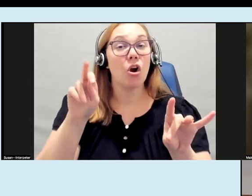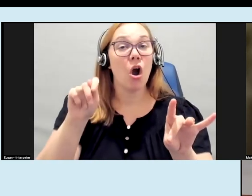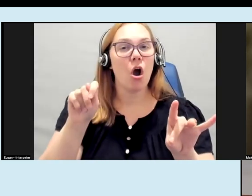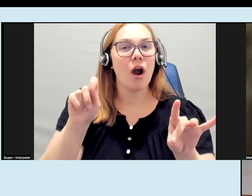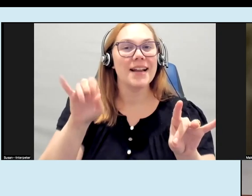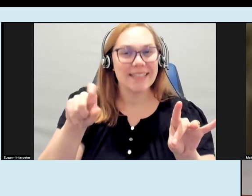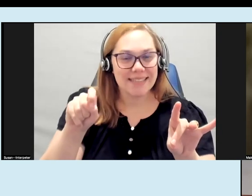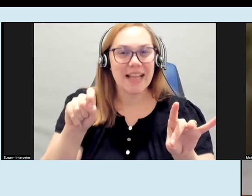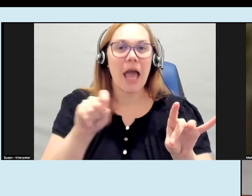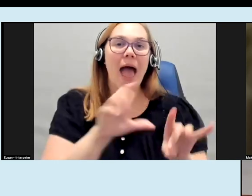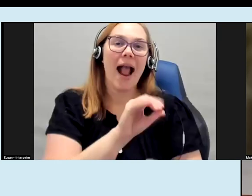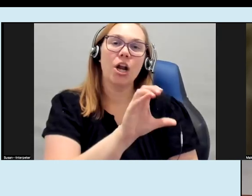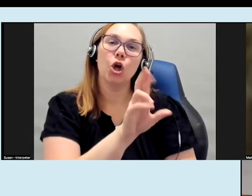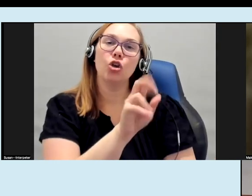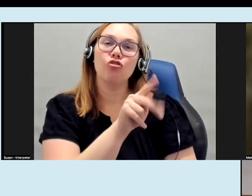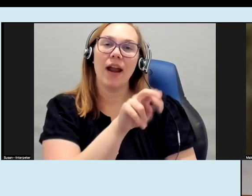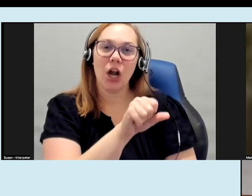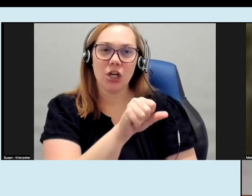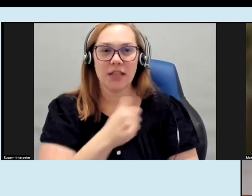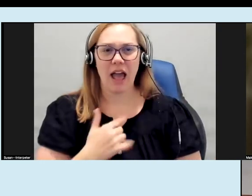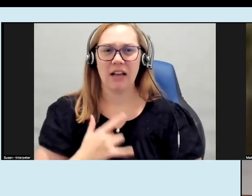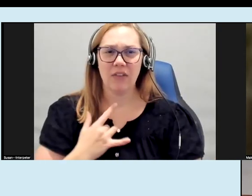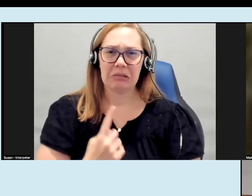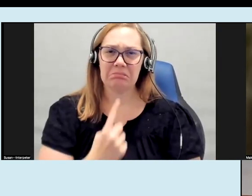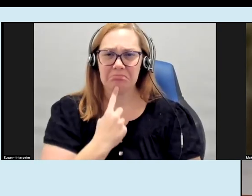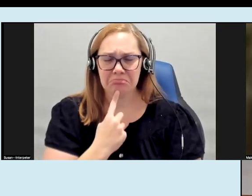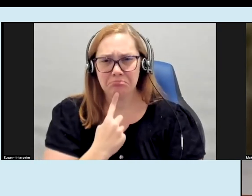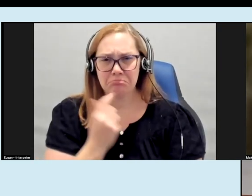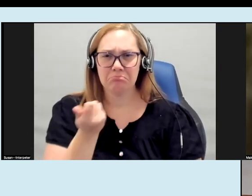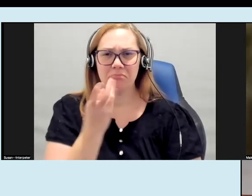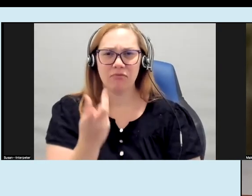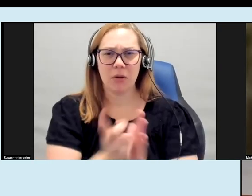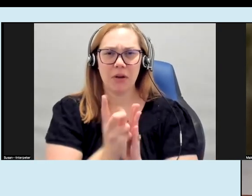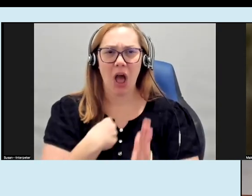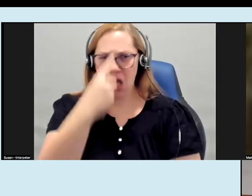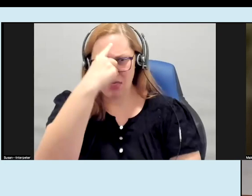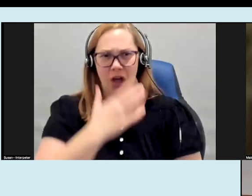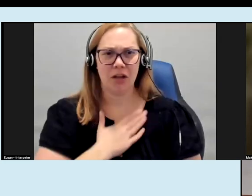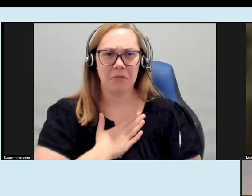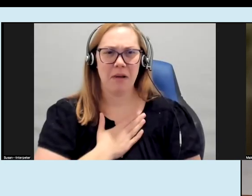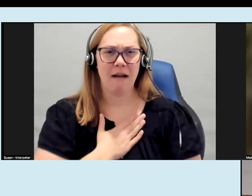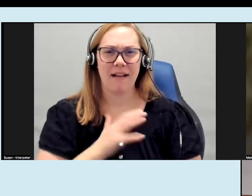and I really felt a little bummed out for a few minutes because I thought my art is so smooth